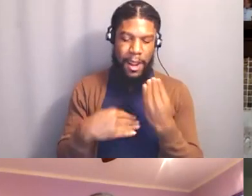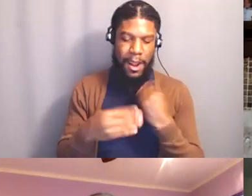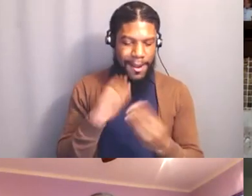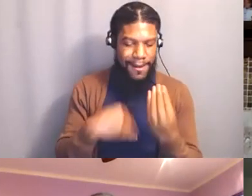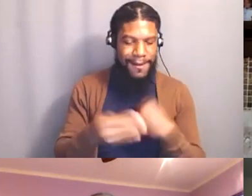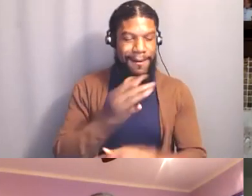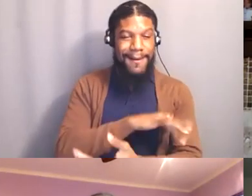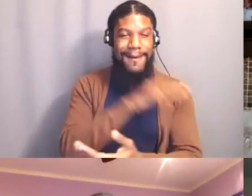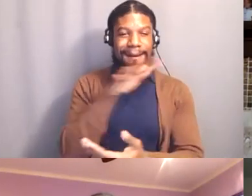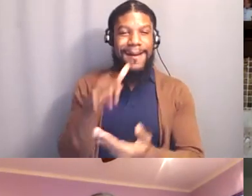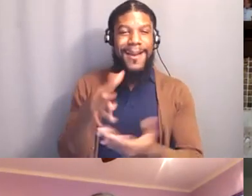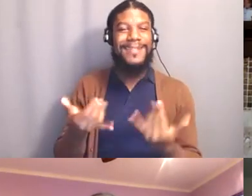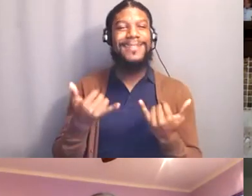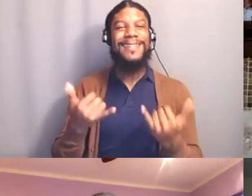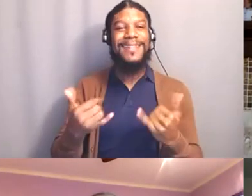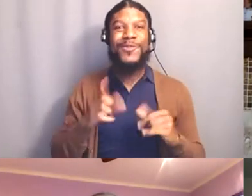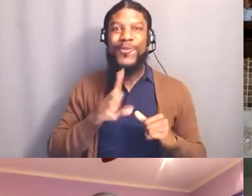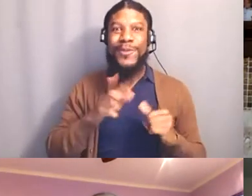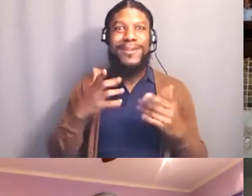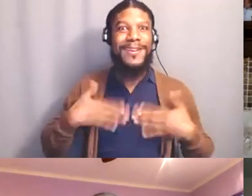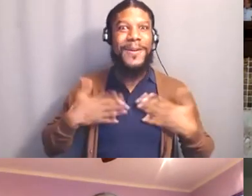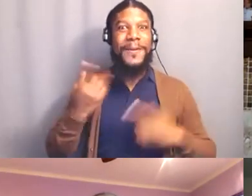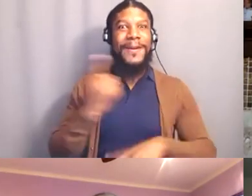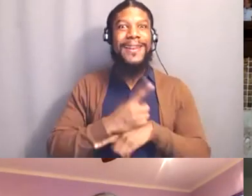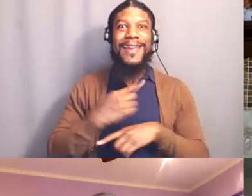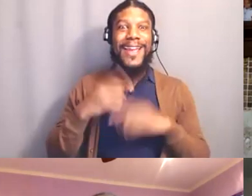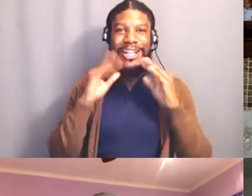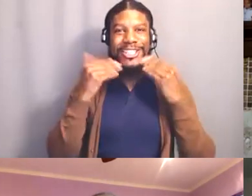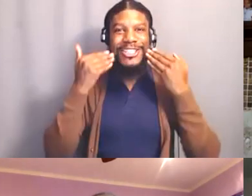so it's a very happy day, I can't wipe the smile off of my face,